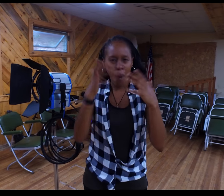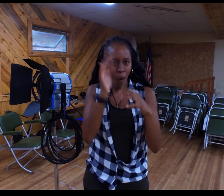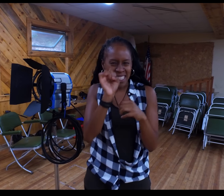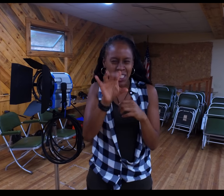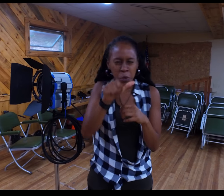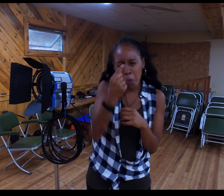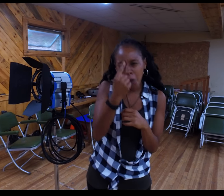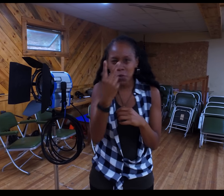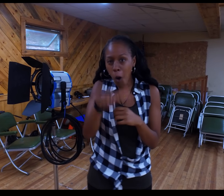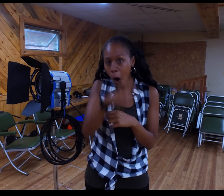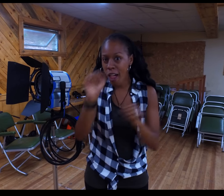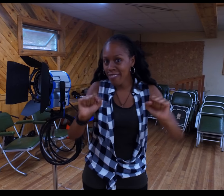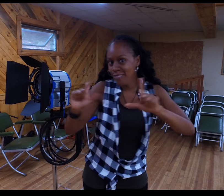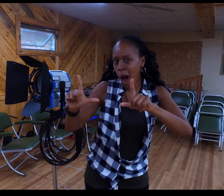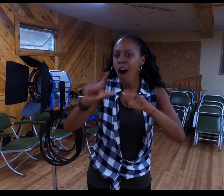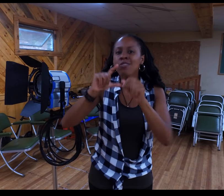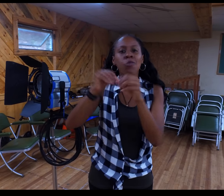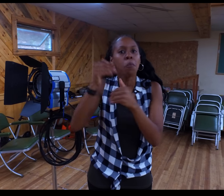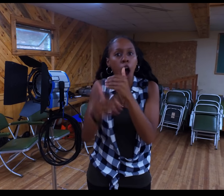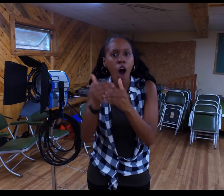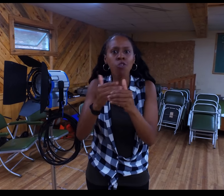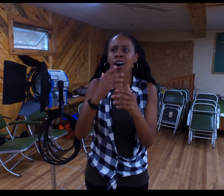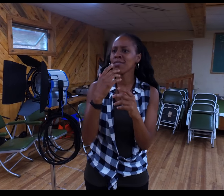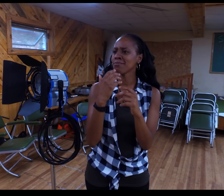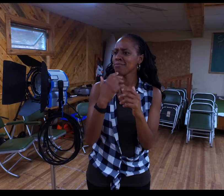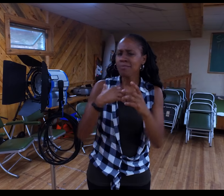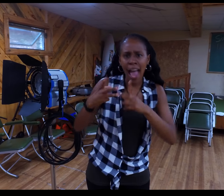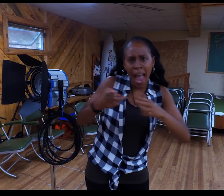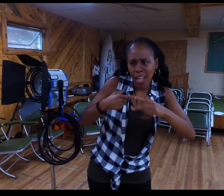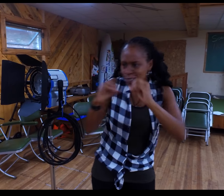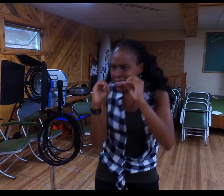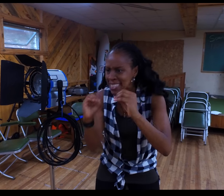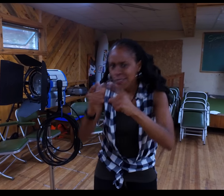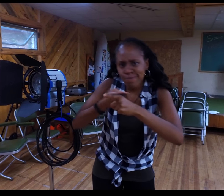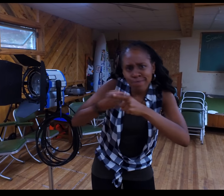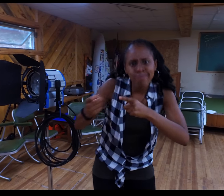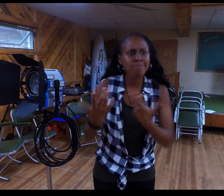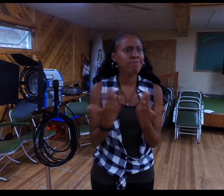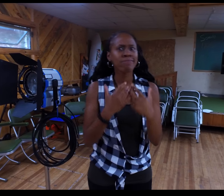I will be sharing one or two more vlogs to update you on our progress which will include teaching